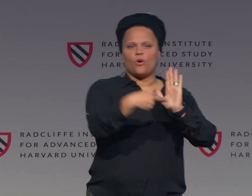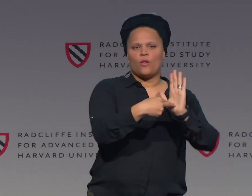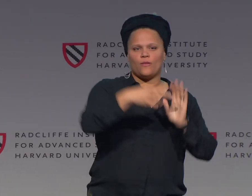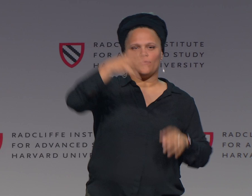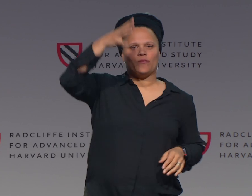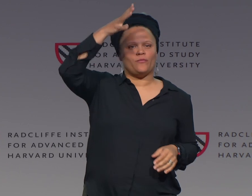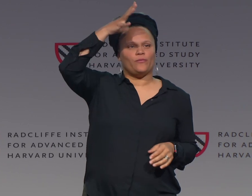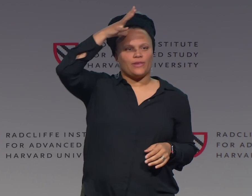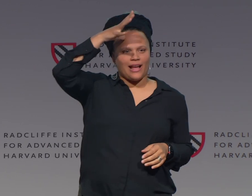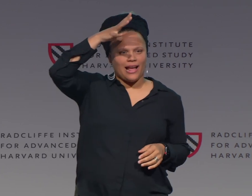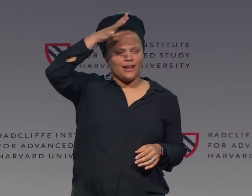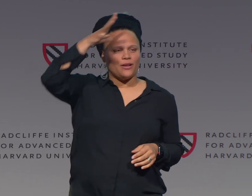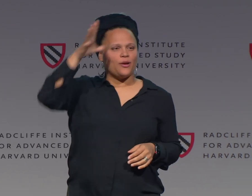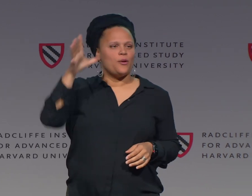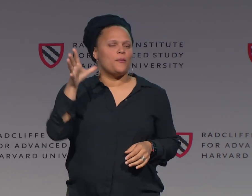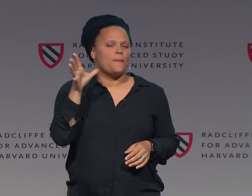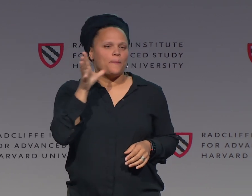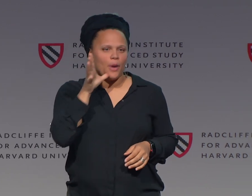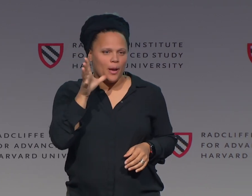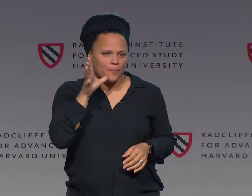There demonstrating the role of father